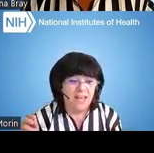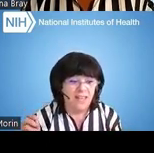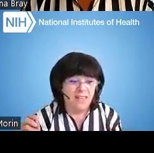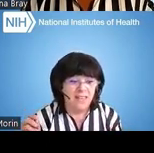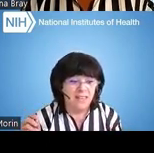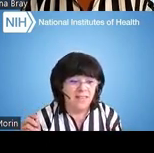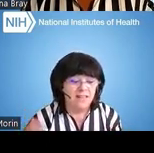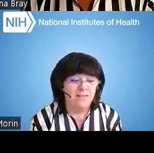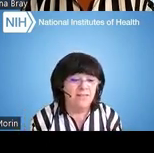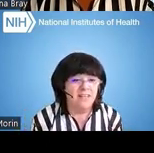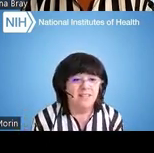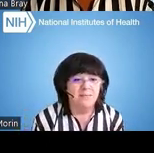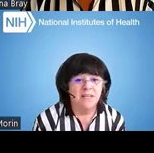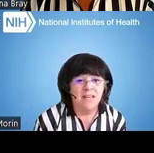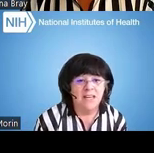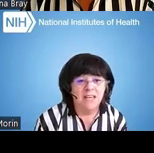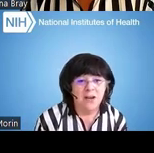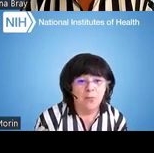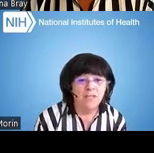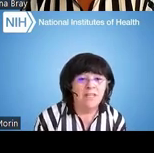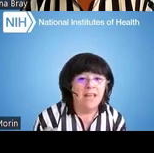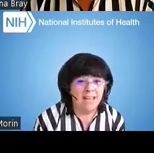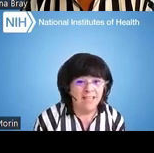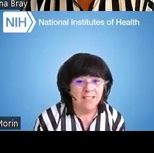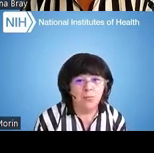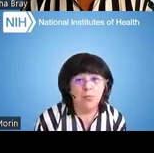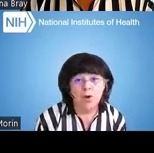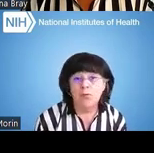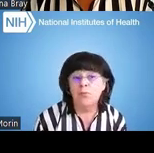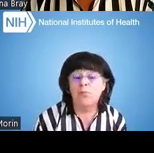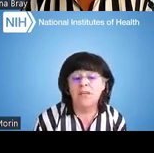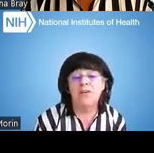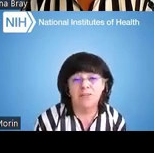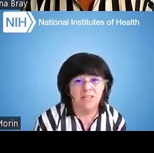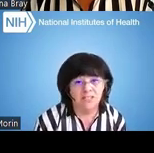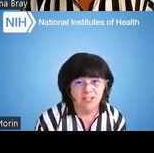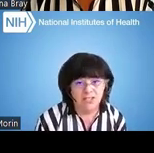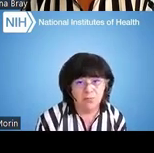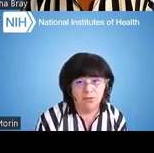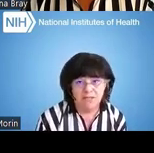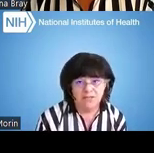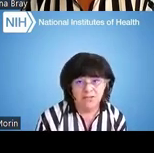And the self-assessment will enhance what will be your relationship with a mentor.